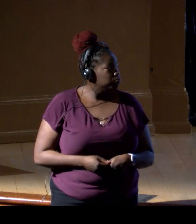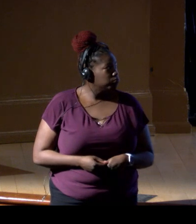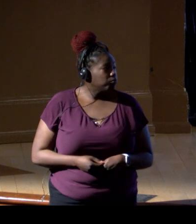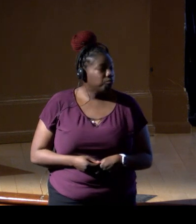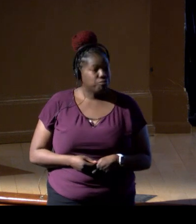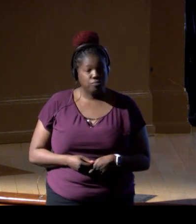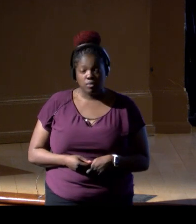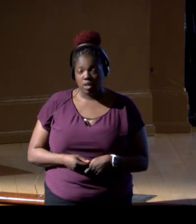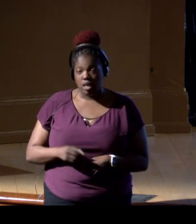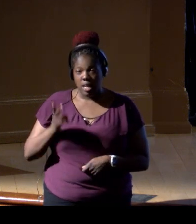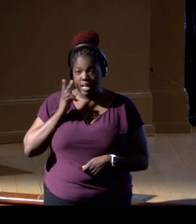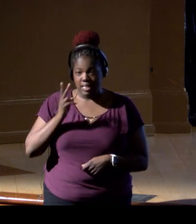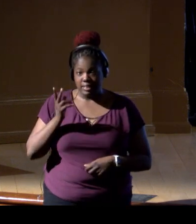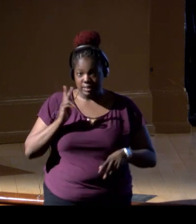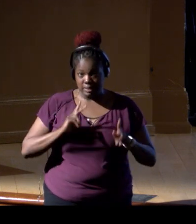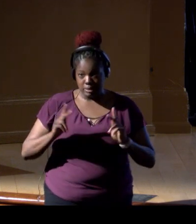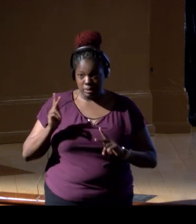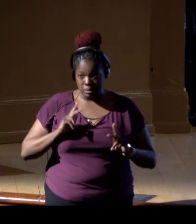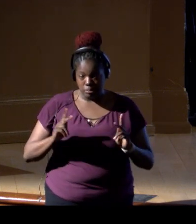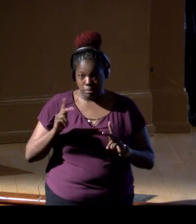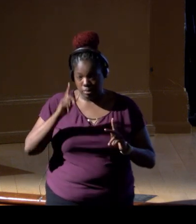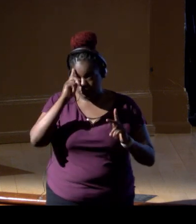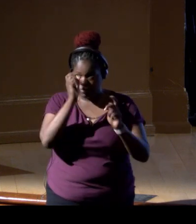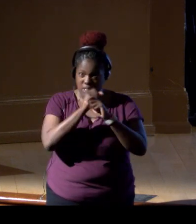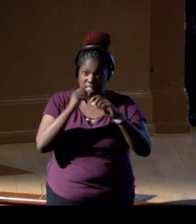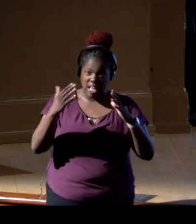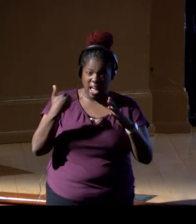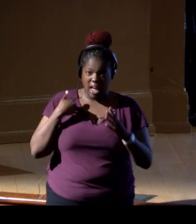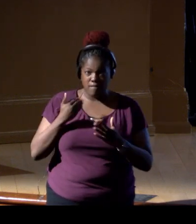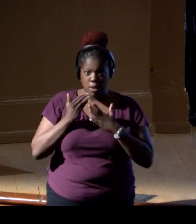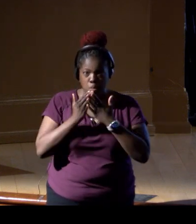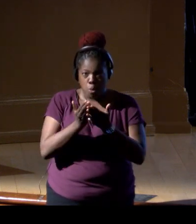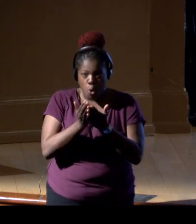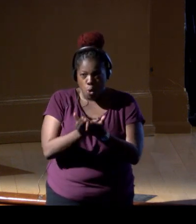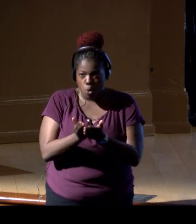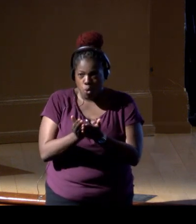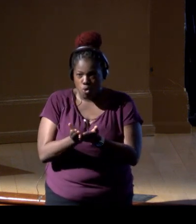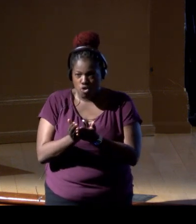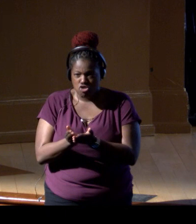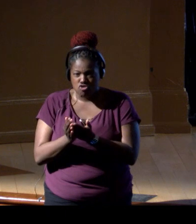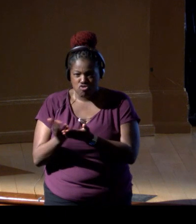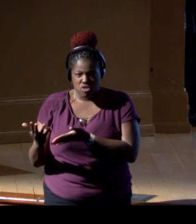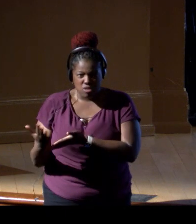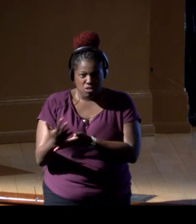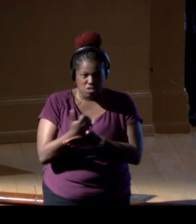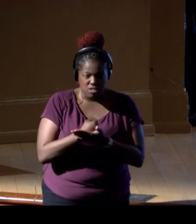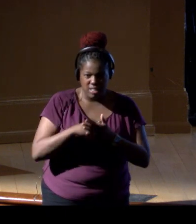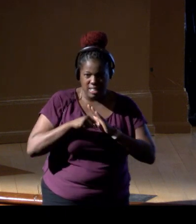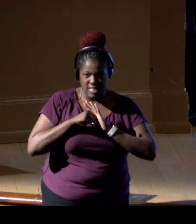with illusion of, the dream of having a boat, collecting sample automatically in drones,